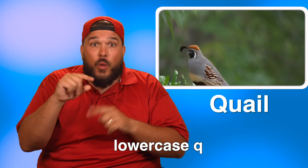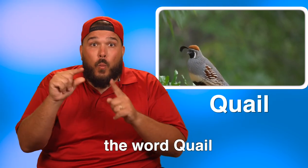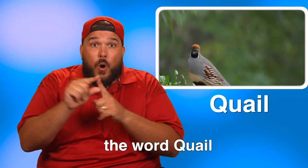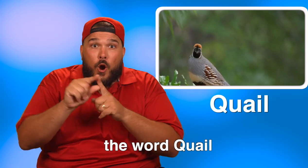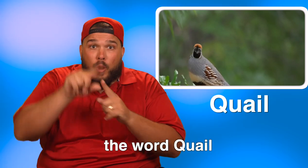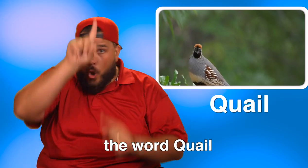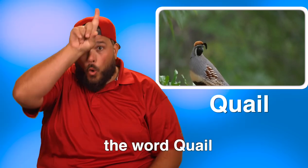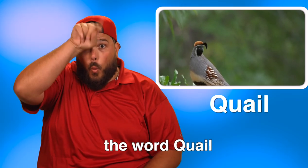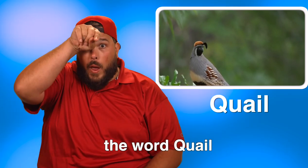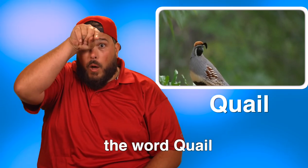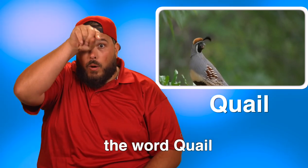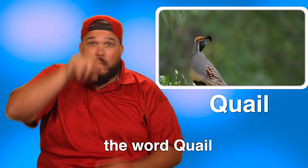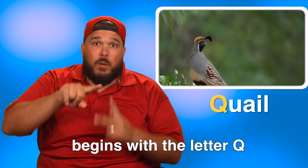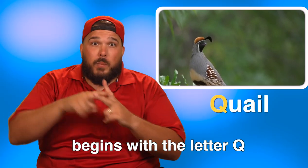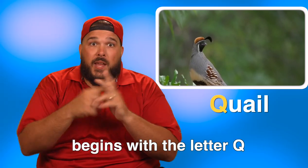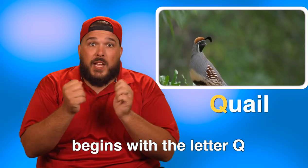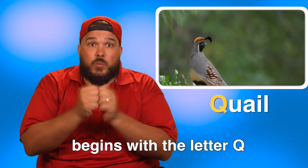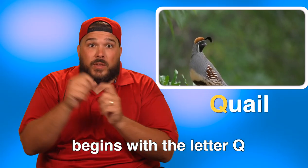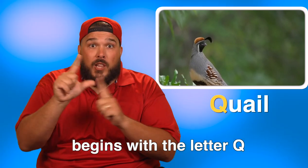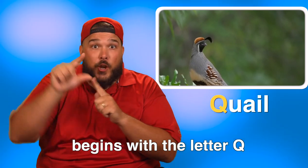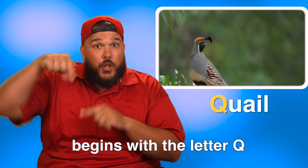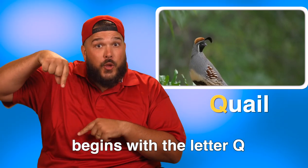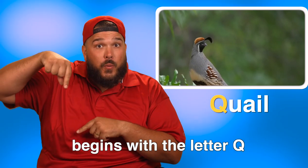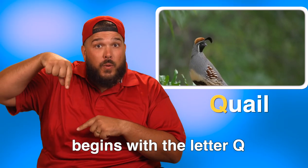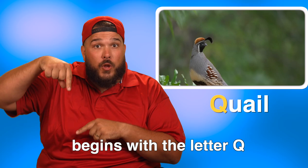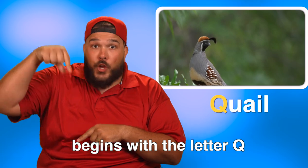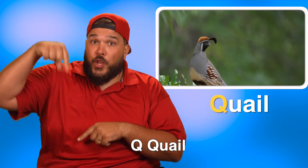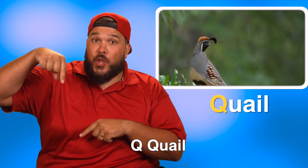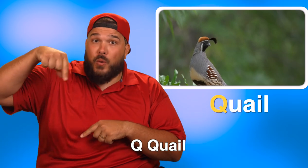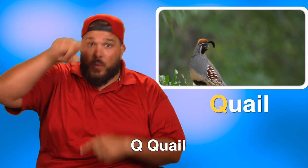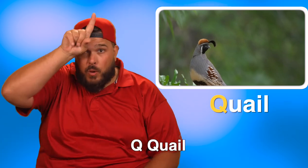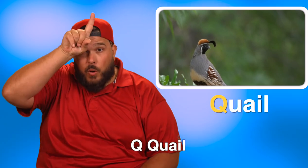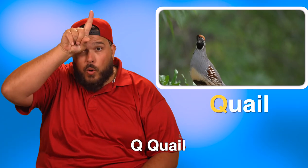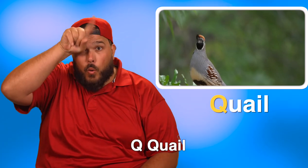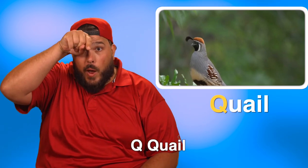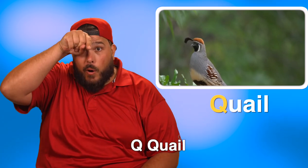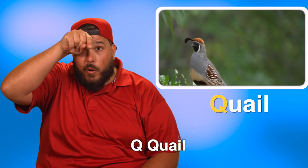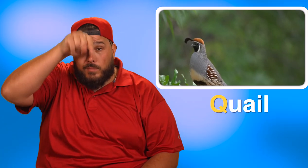The word quail begins with the letter Q. Q, quail.